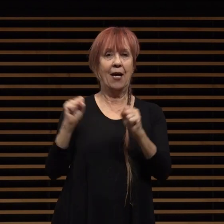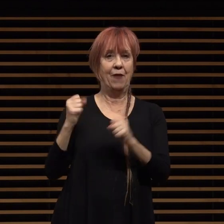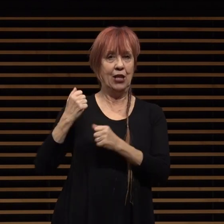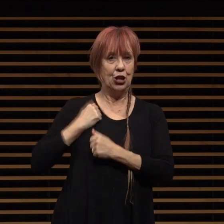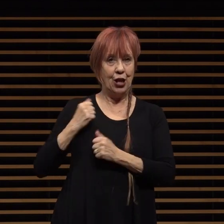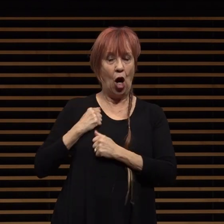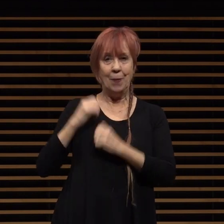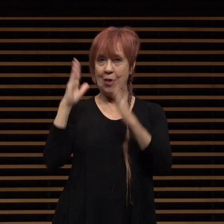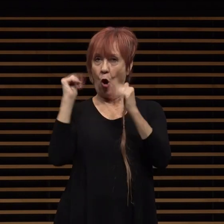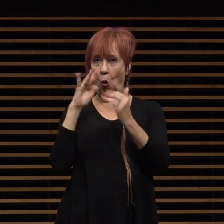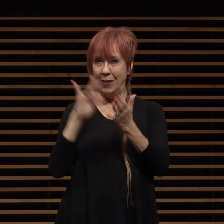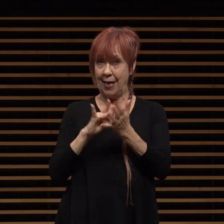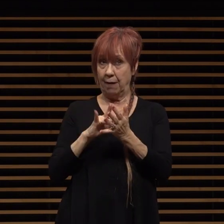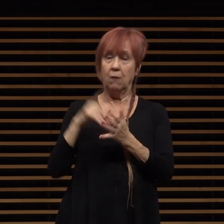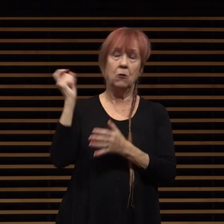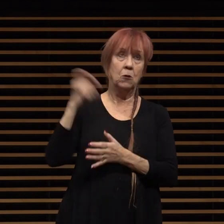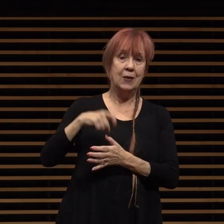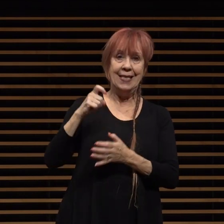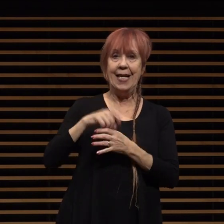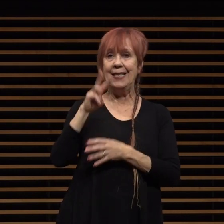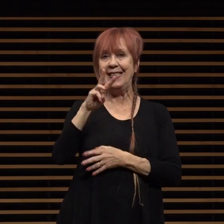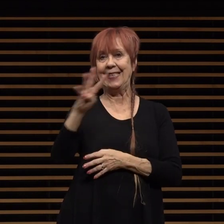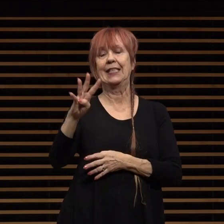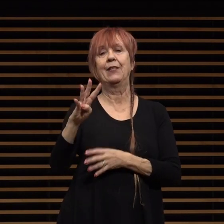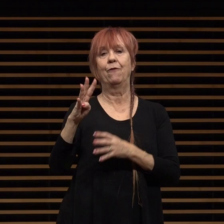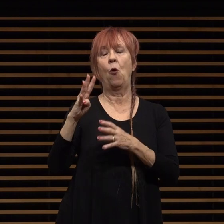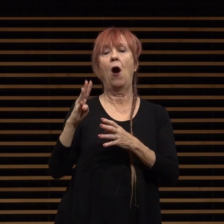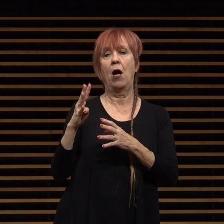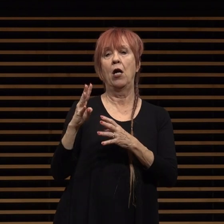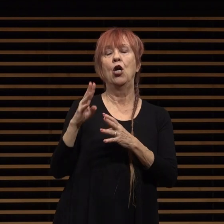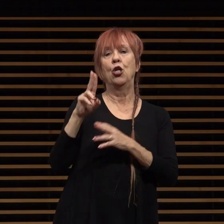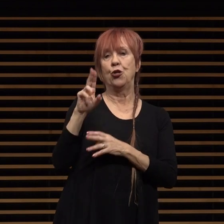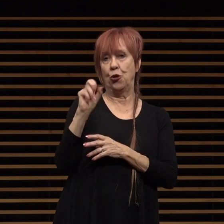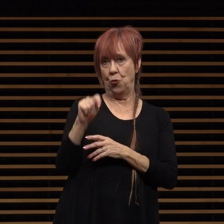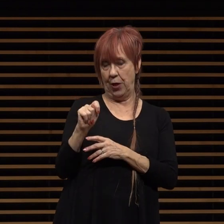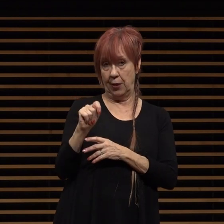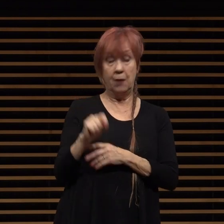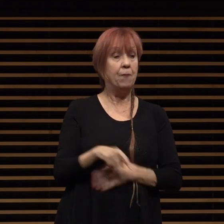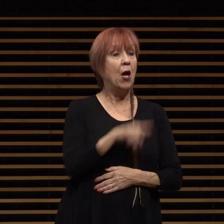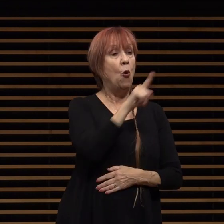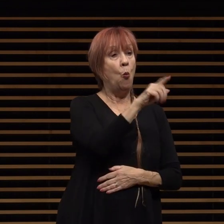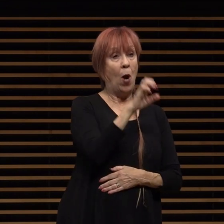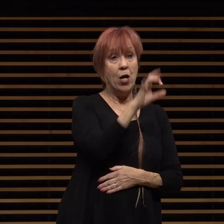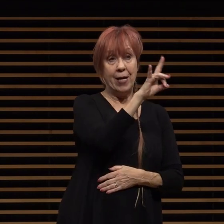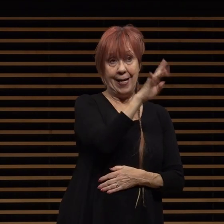needed 64-unit permanent supportive housing development